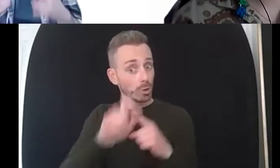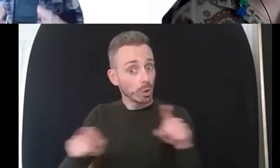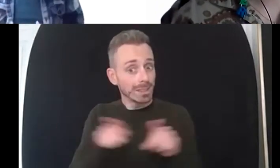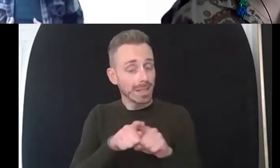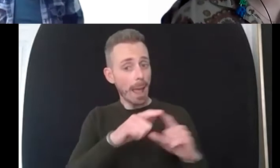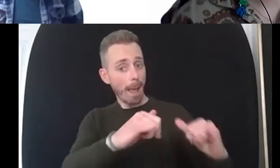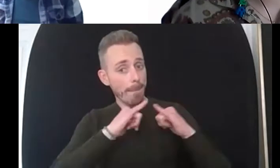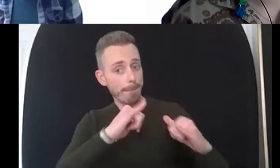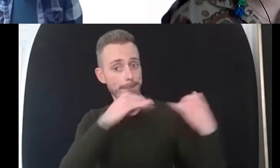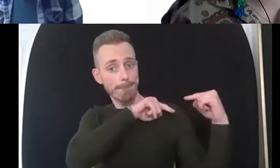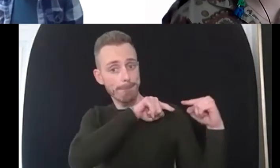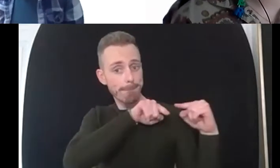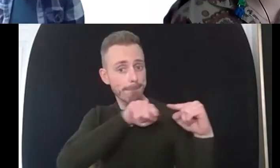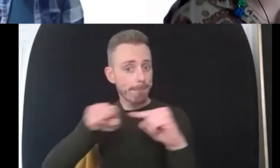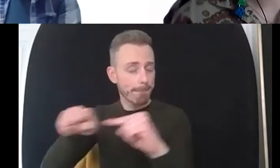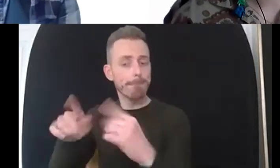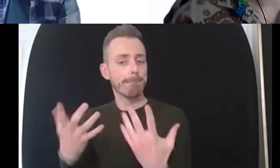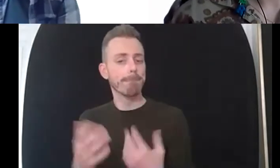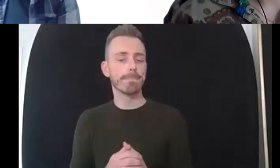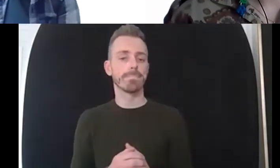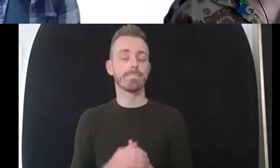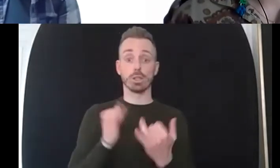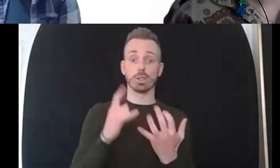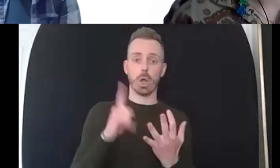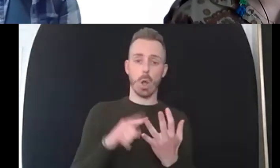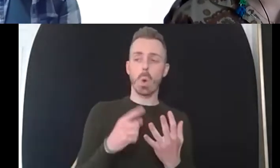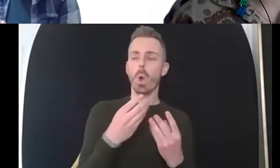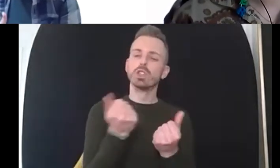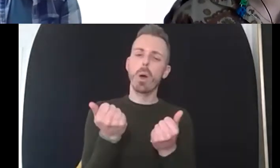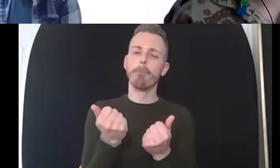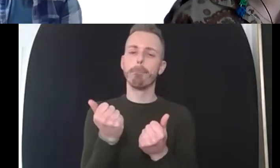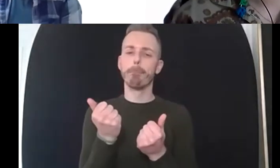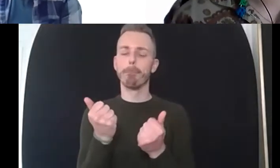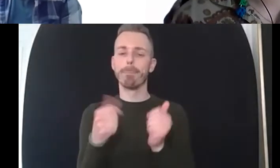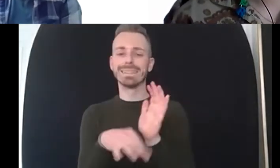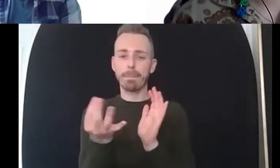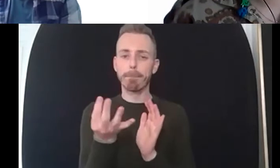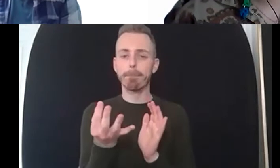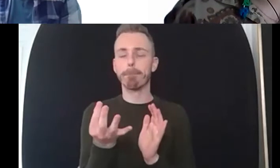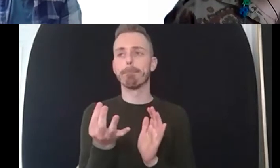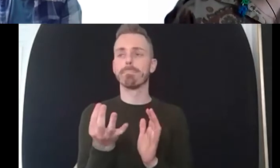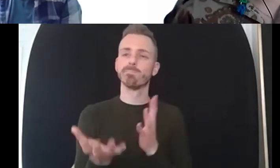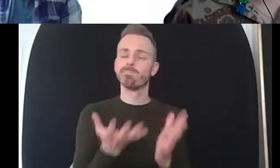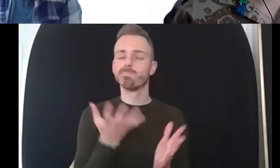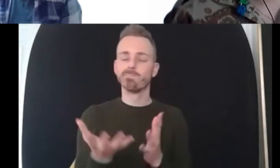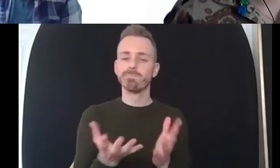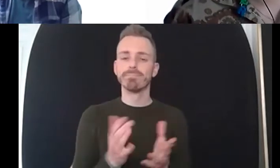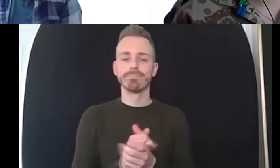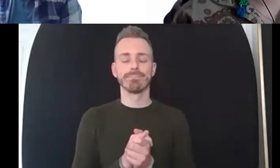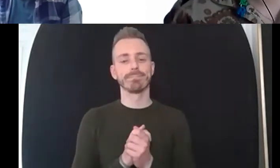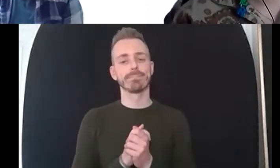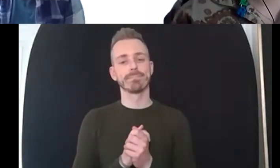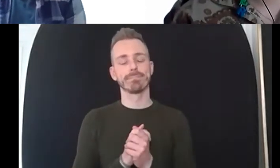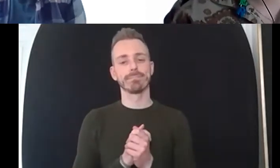understand that and take account of that so um i i fill my day i mean i'm um uh my own worst